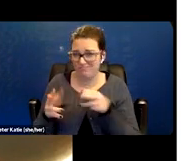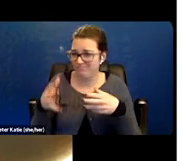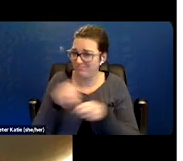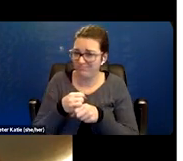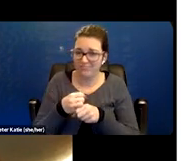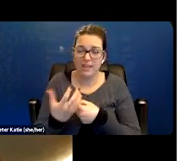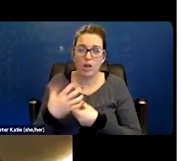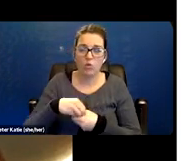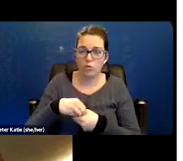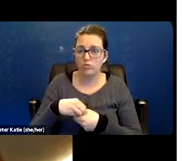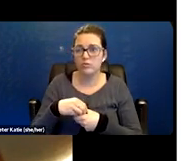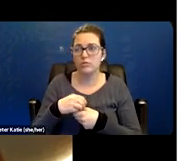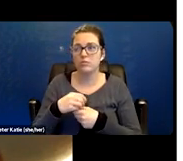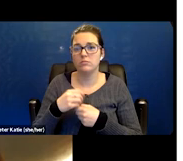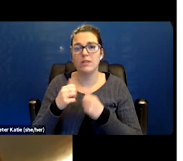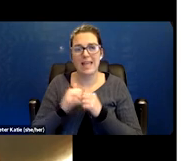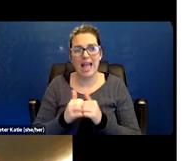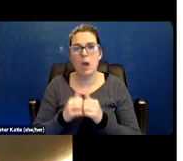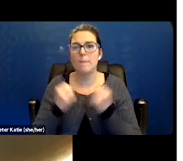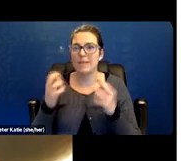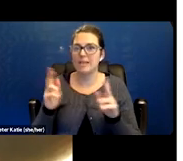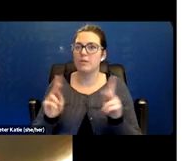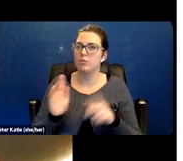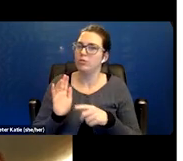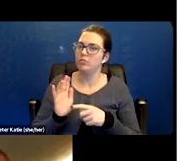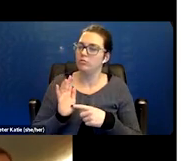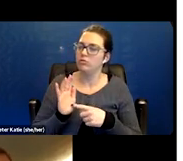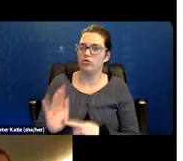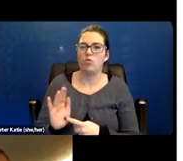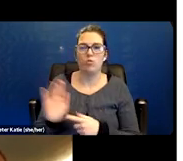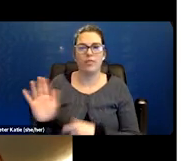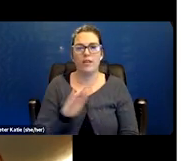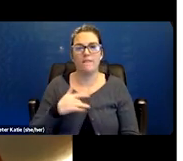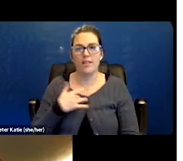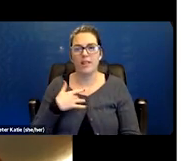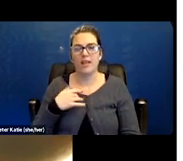how I think a lot of individuals present and I think the key piece is to make sure